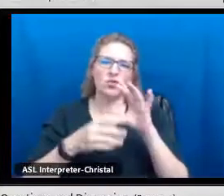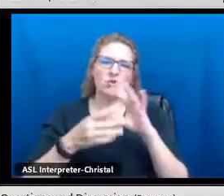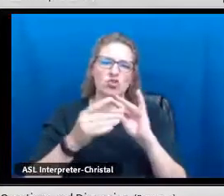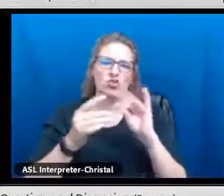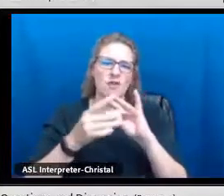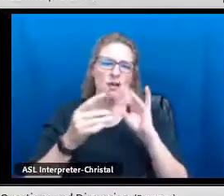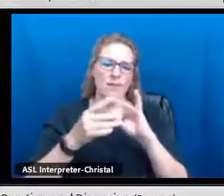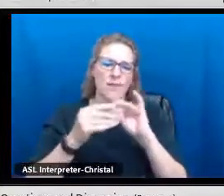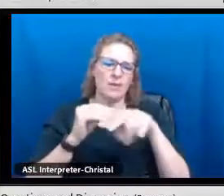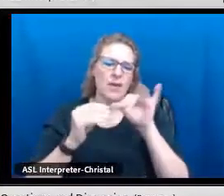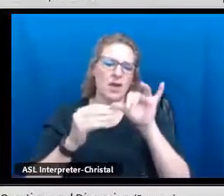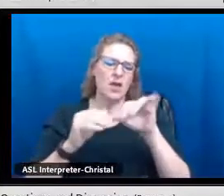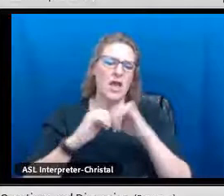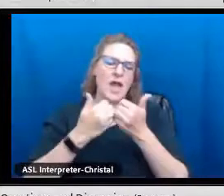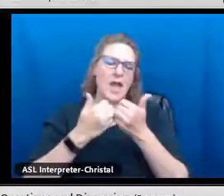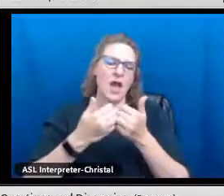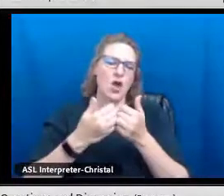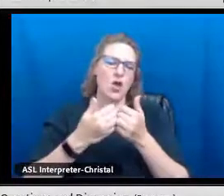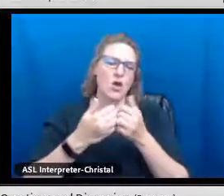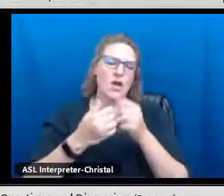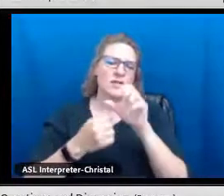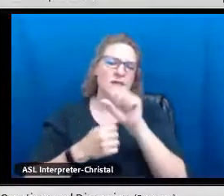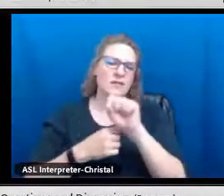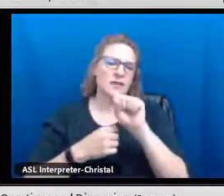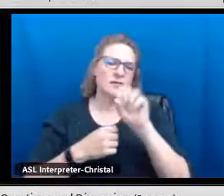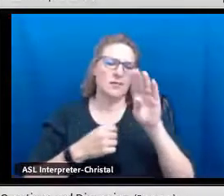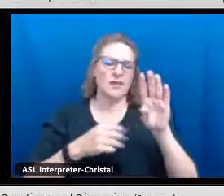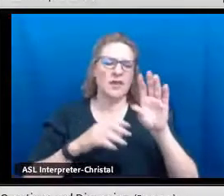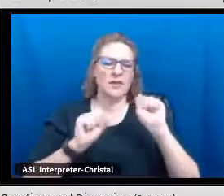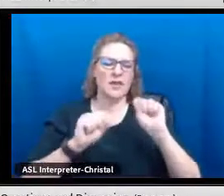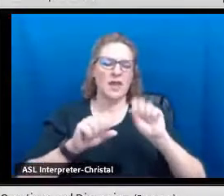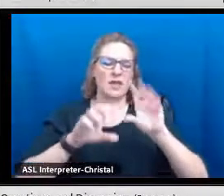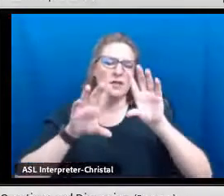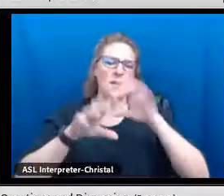education it made me think of that so, if you could just talk about that, how maybe